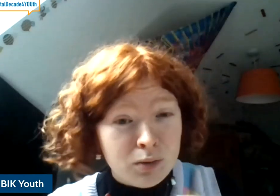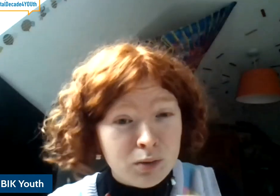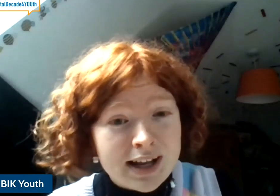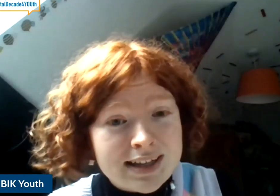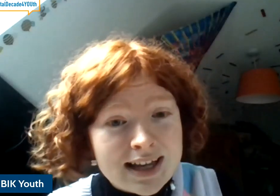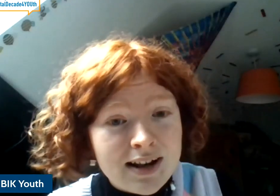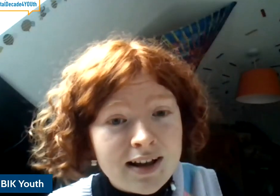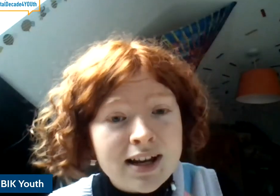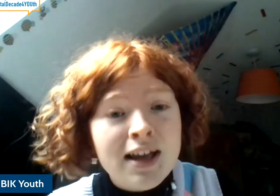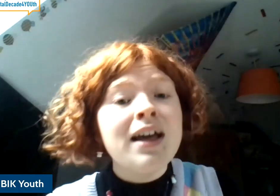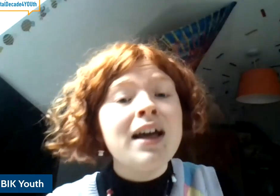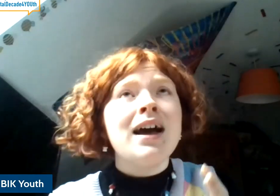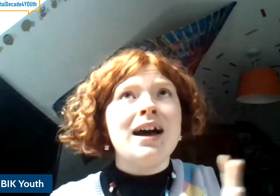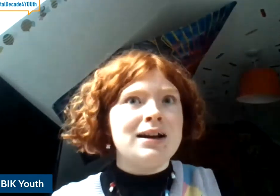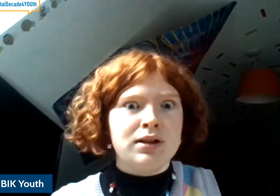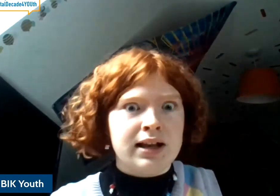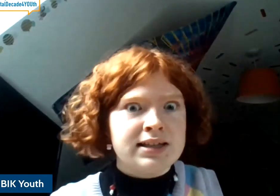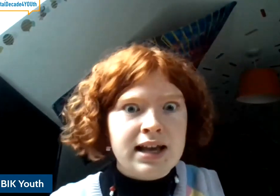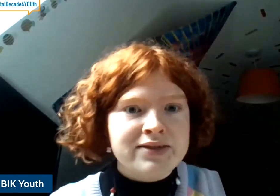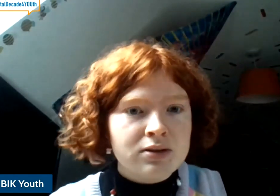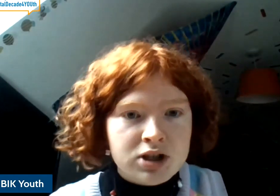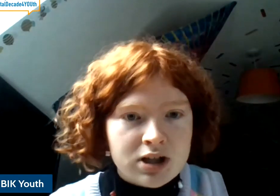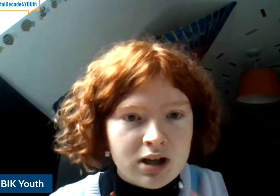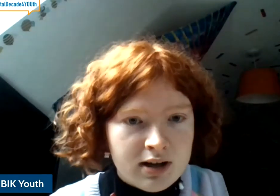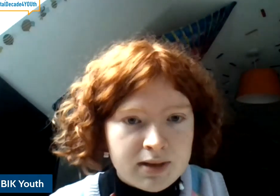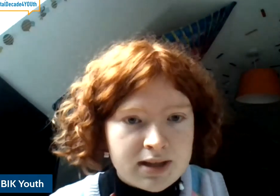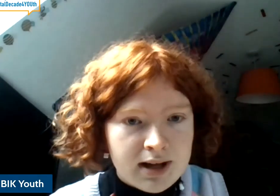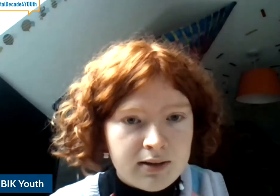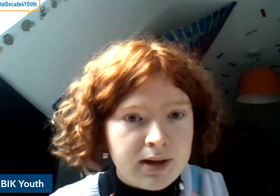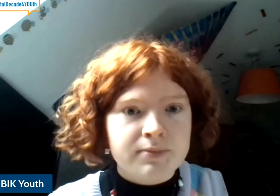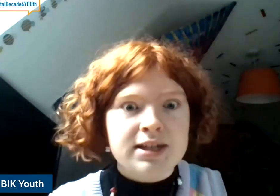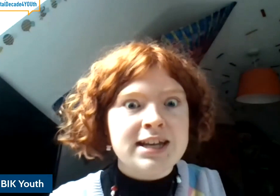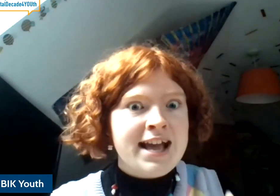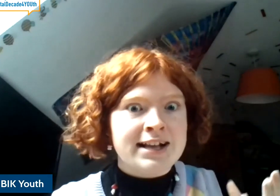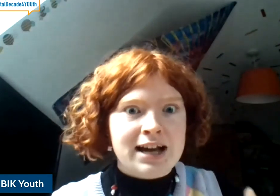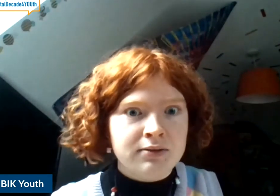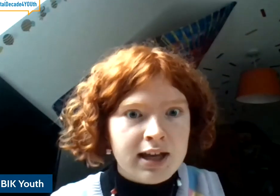can say online and that will save so much time when it comes to taking down things.